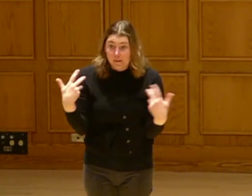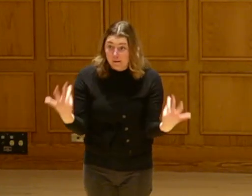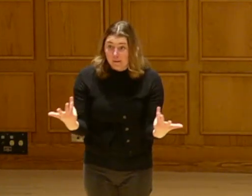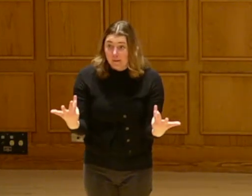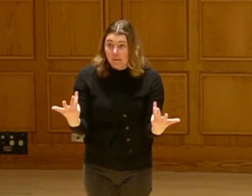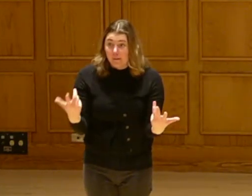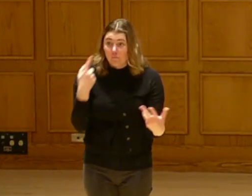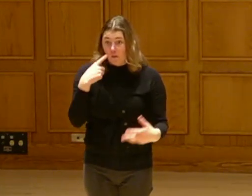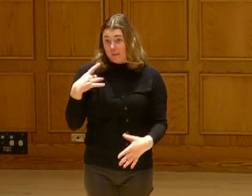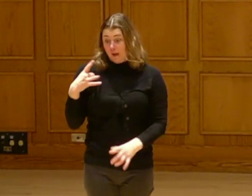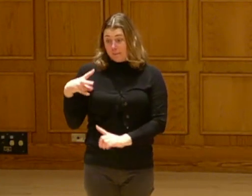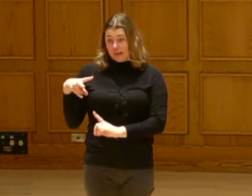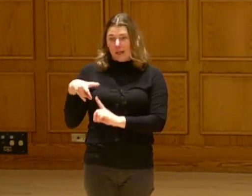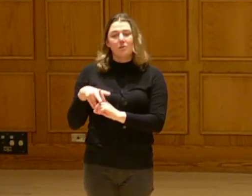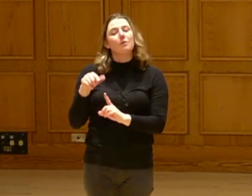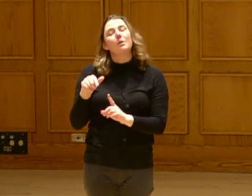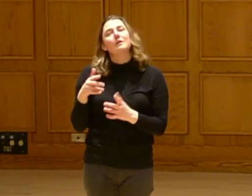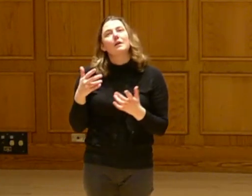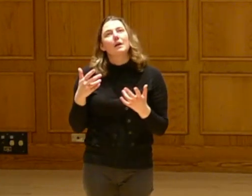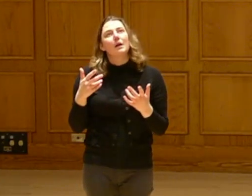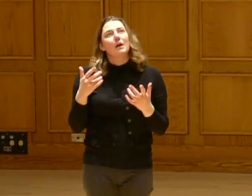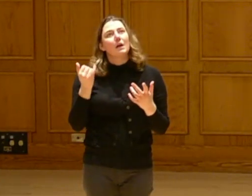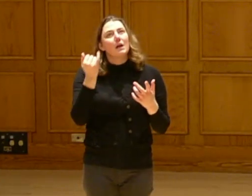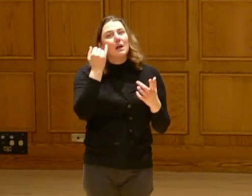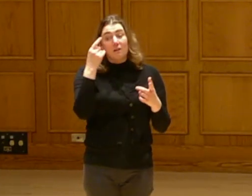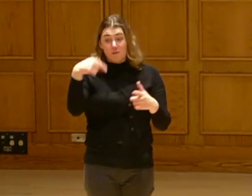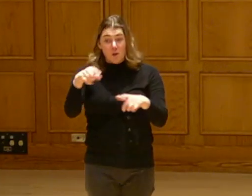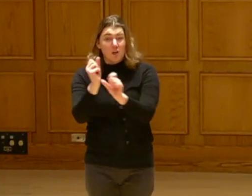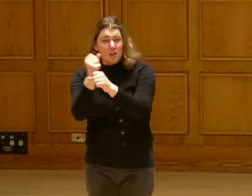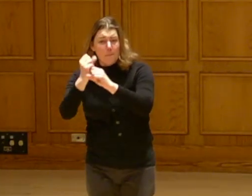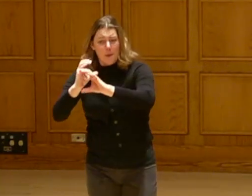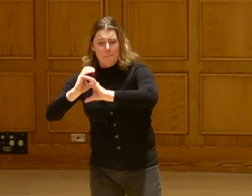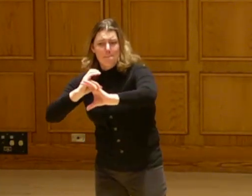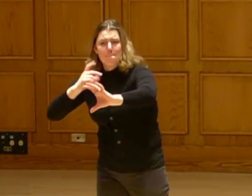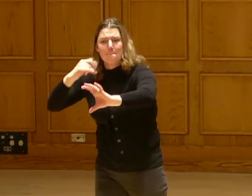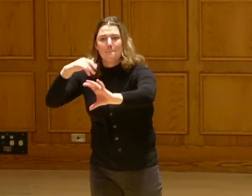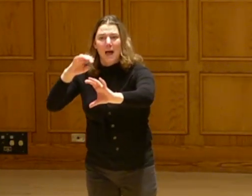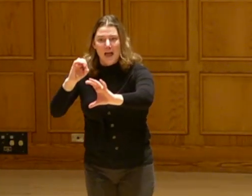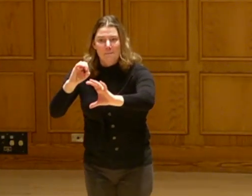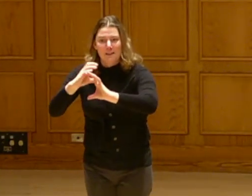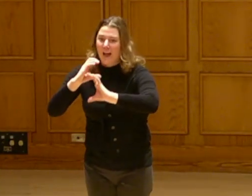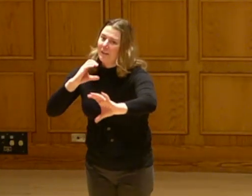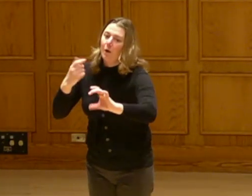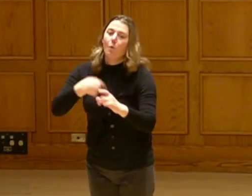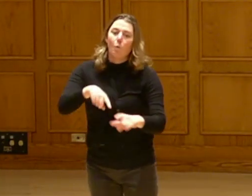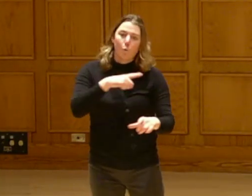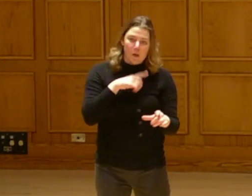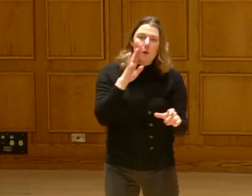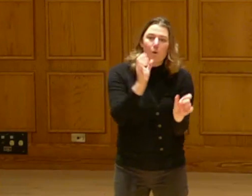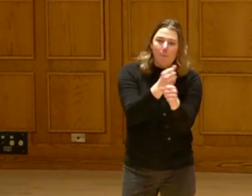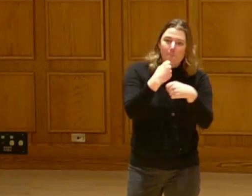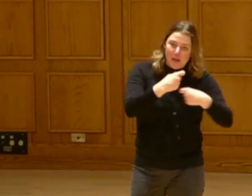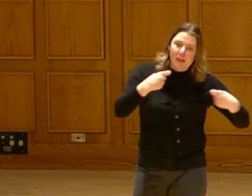The point that I wanted to make in the application is if these guys are going to build pipeline, we'll give electric vehicle charging.